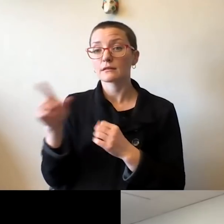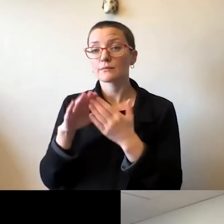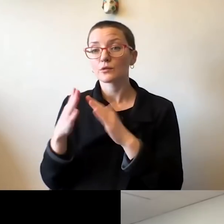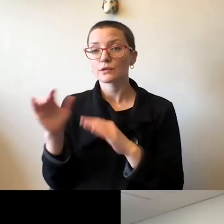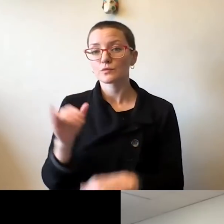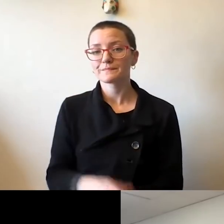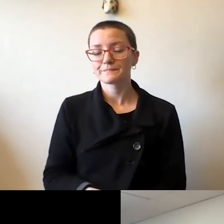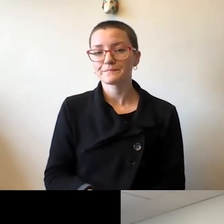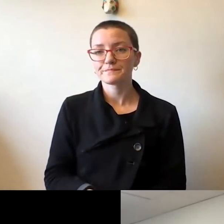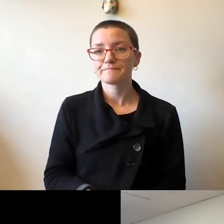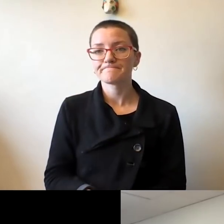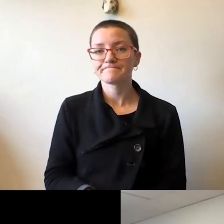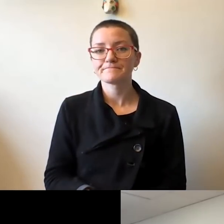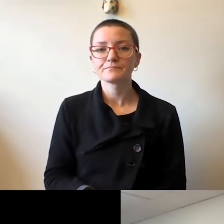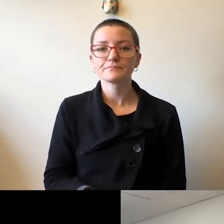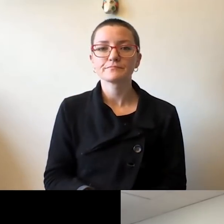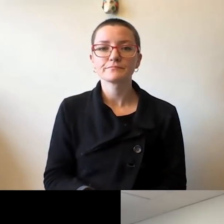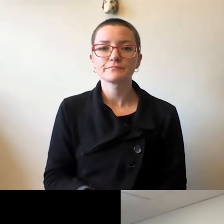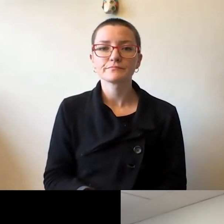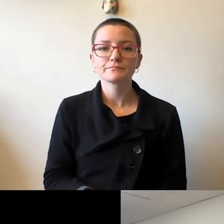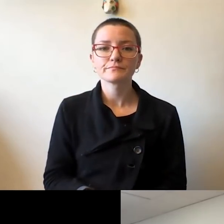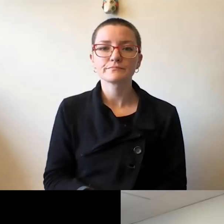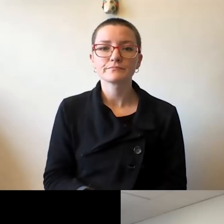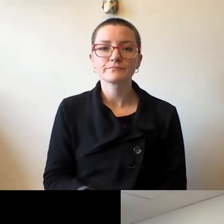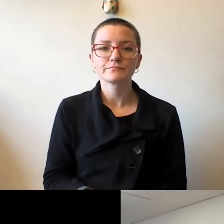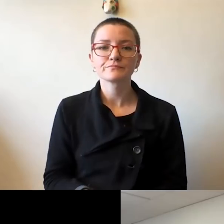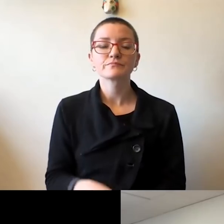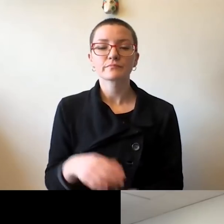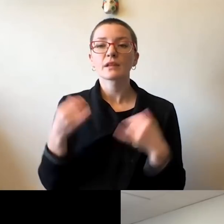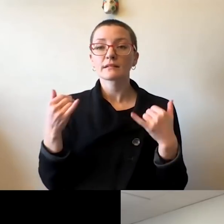Let's move on, Chancellor, to the next question.